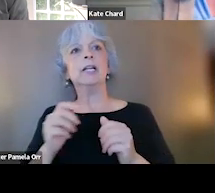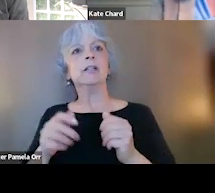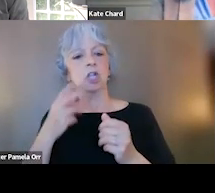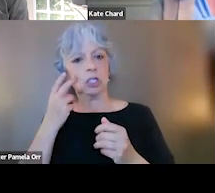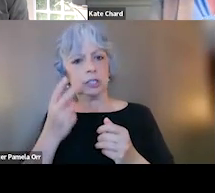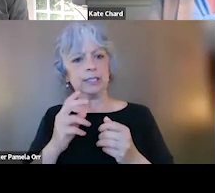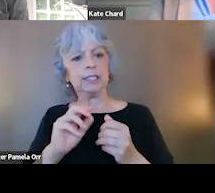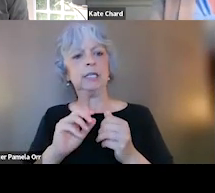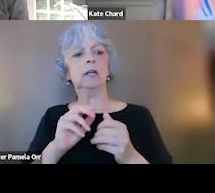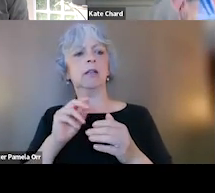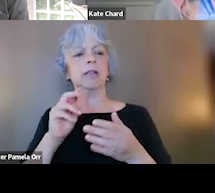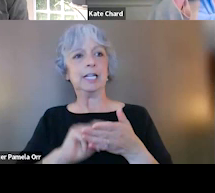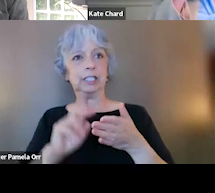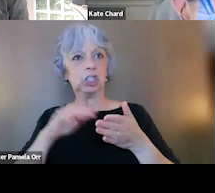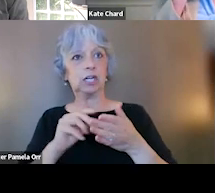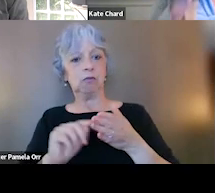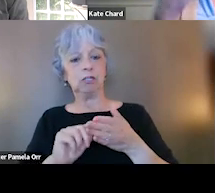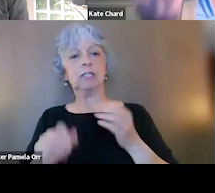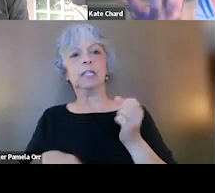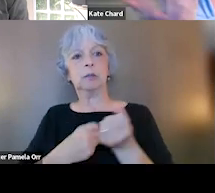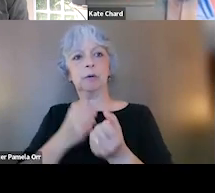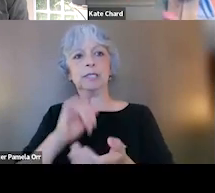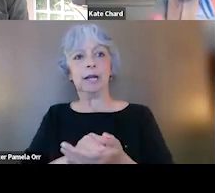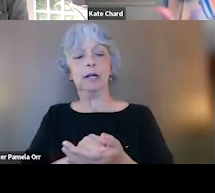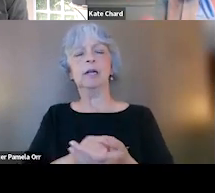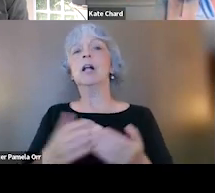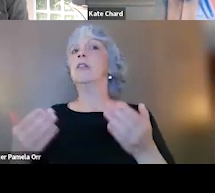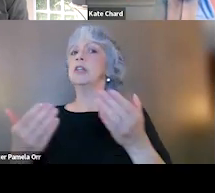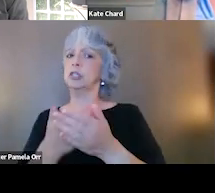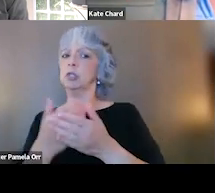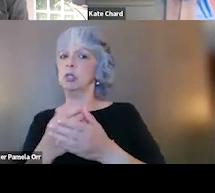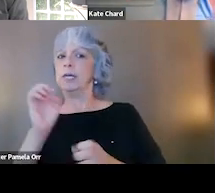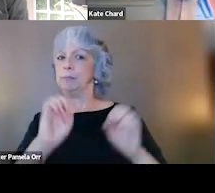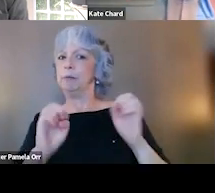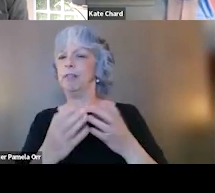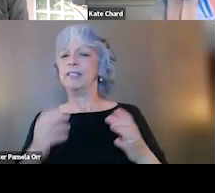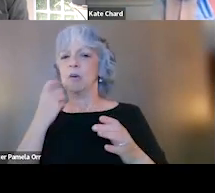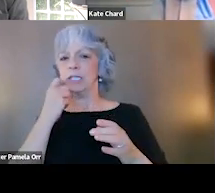So when we think about some of the new and experimental things that I had just highlighted, I wanna talk about some of these